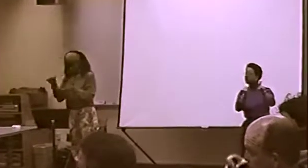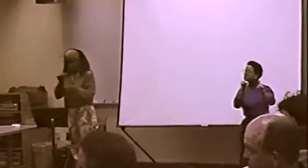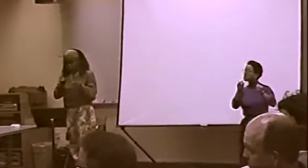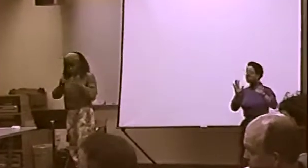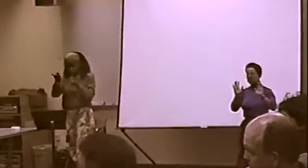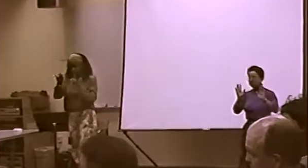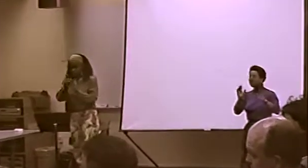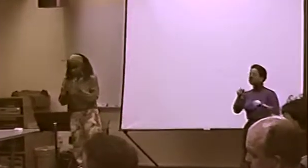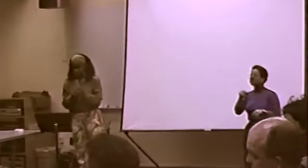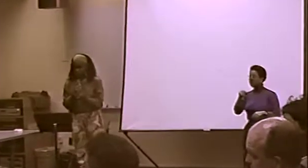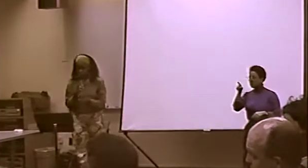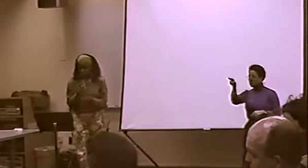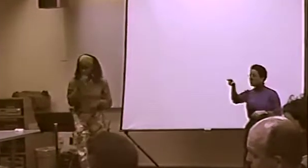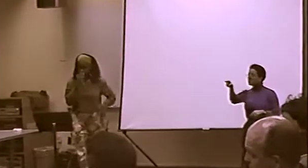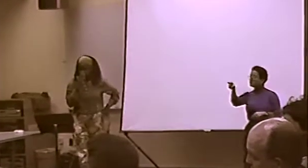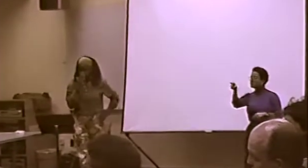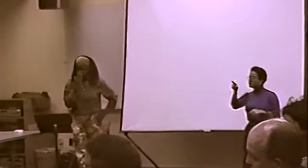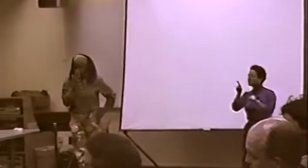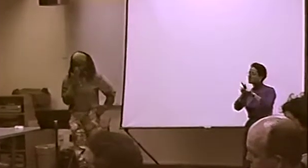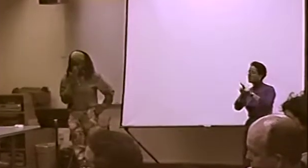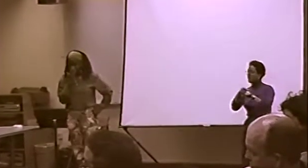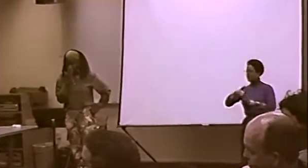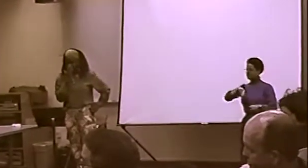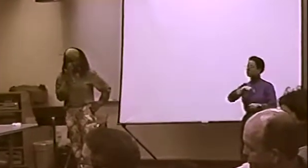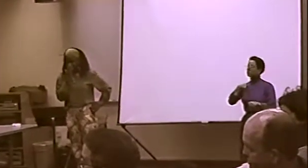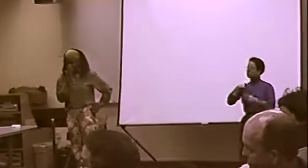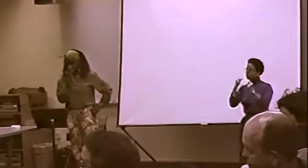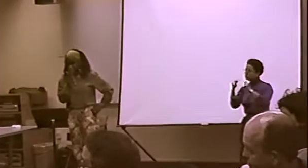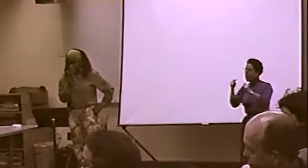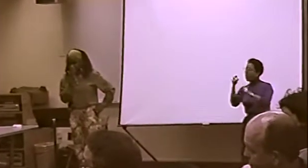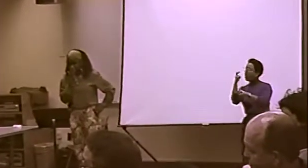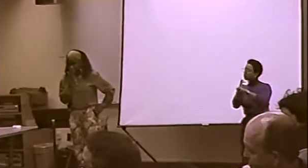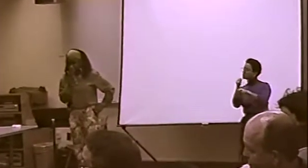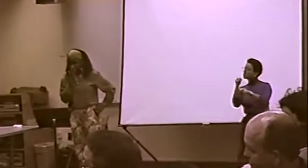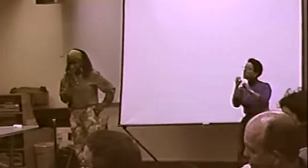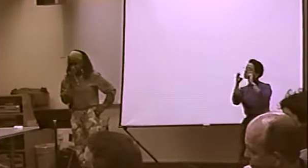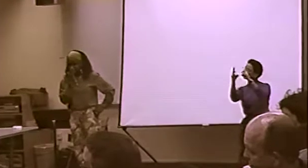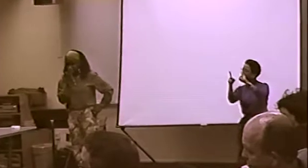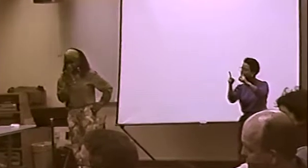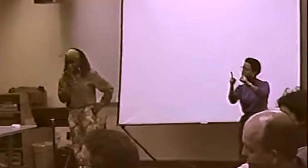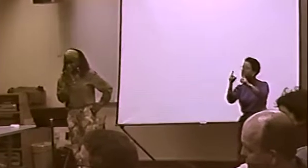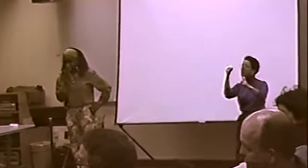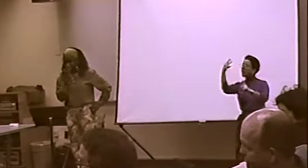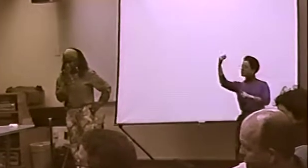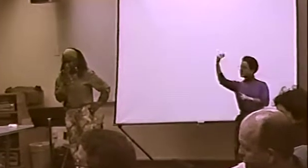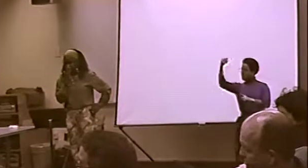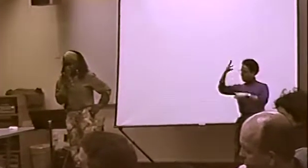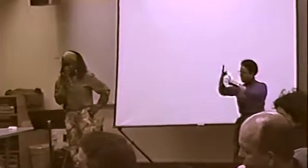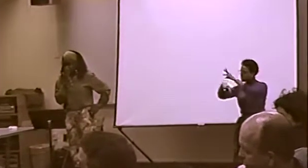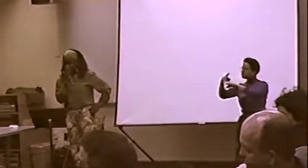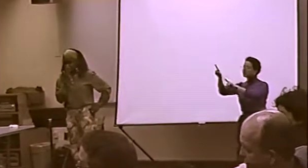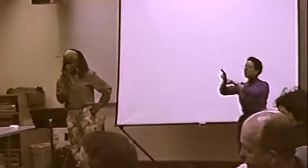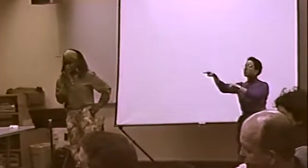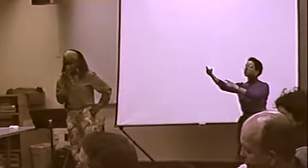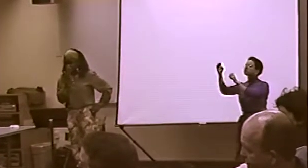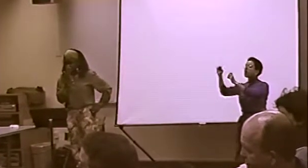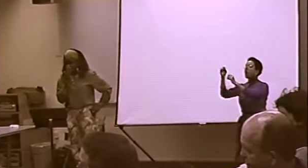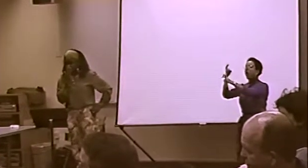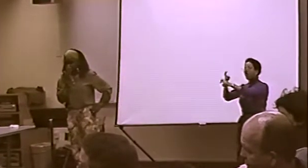BUT THOSE KIND OF PEOPLE WHO REALLY WANT TO BECOME DEAF, THEY HAVE TO DRAW A LINE AND SAY, "THAT'S NOT YOUR PLACE."